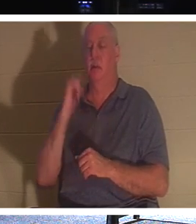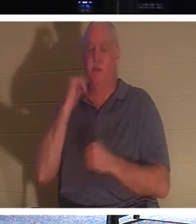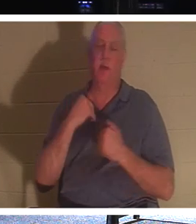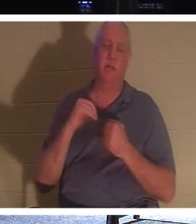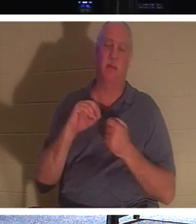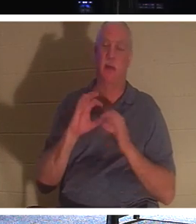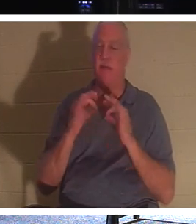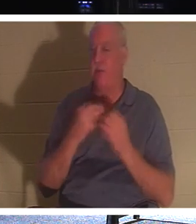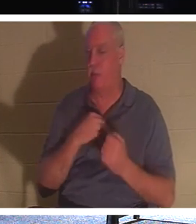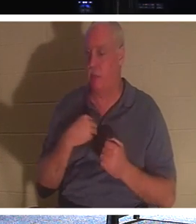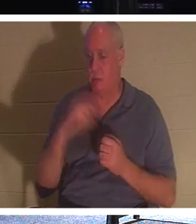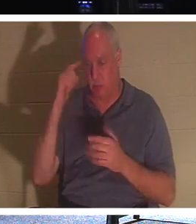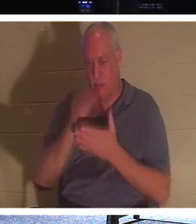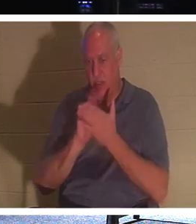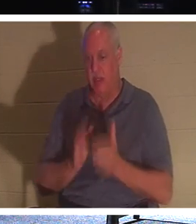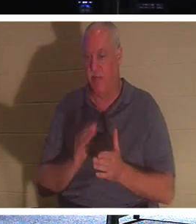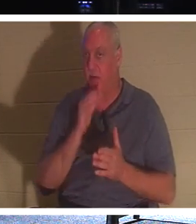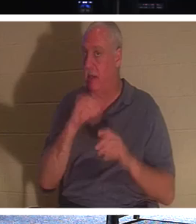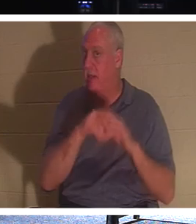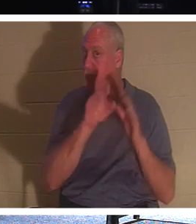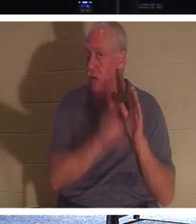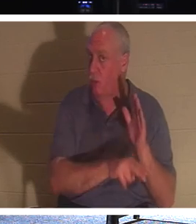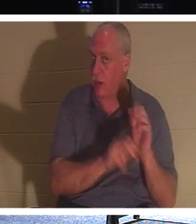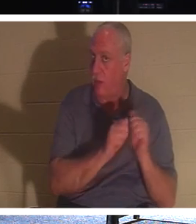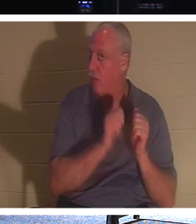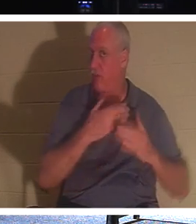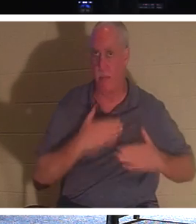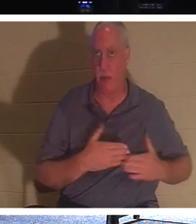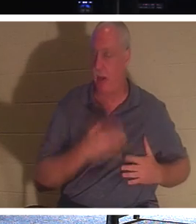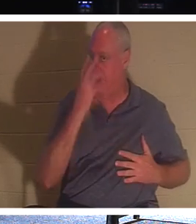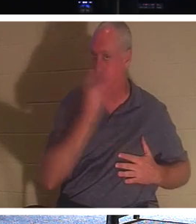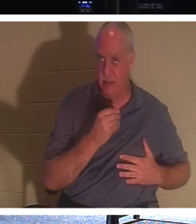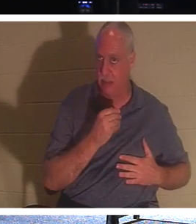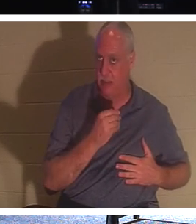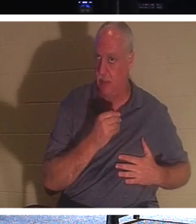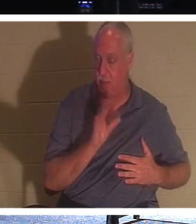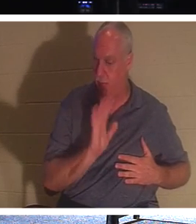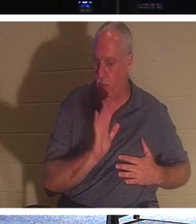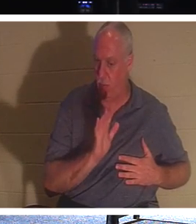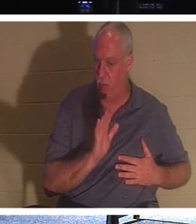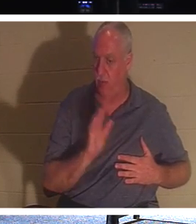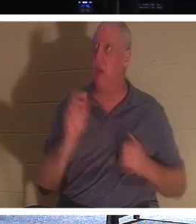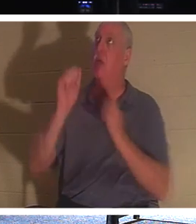they're not in the ground with their body asleep and unconscious. No, they are with the Lord! This